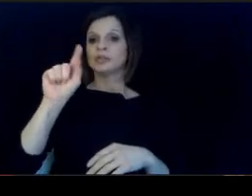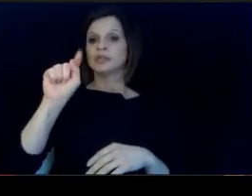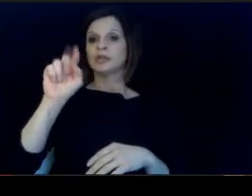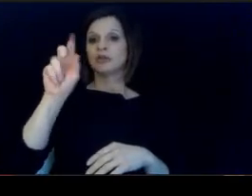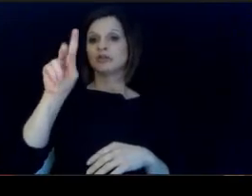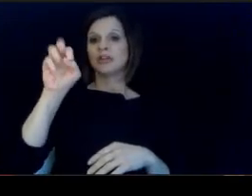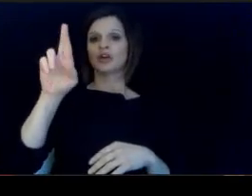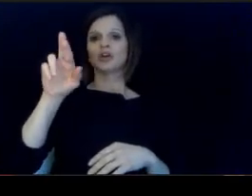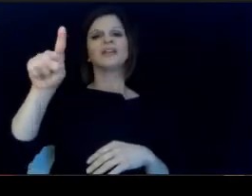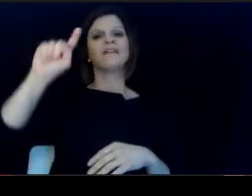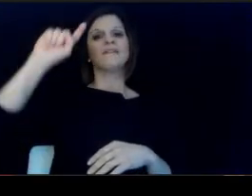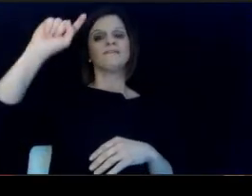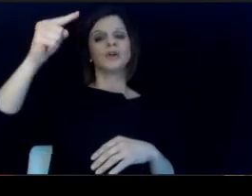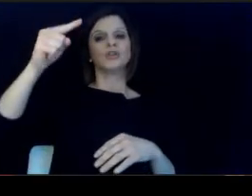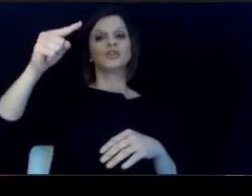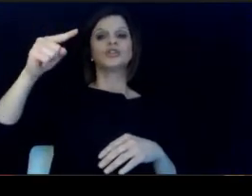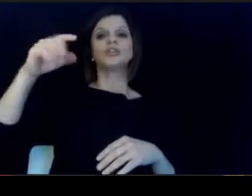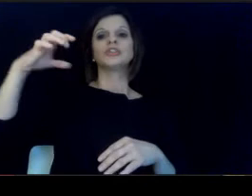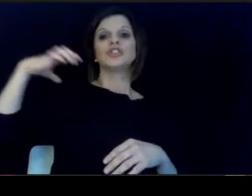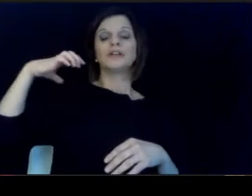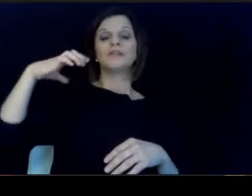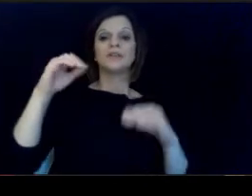of Education's first Chief Equity Officer.